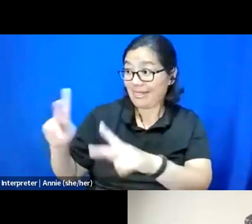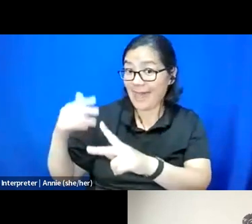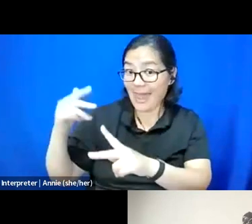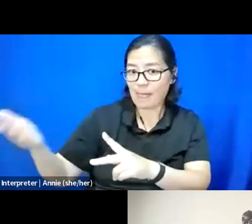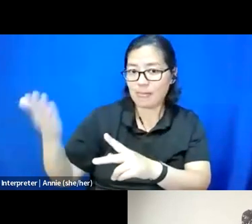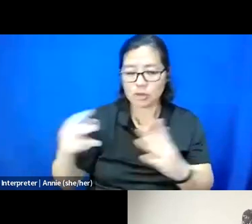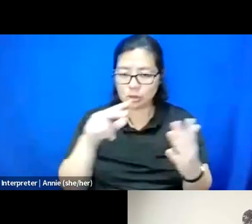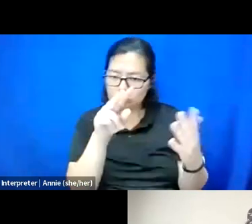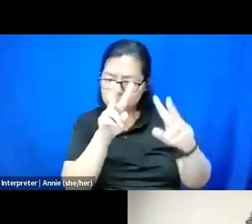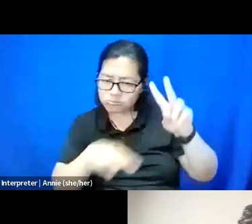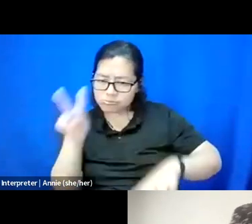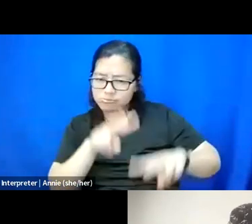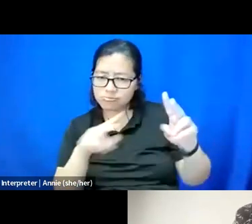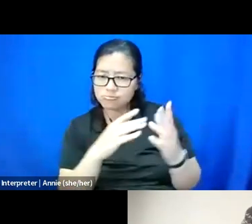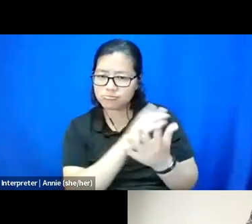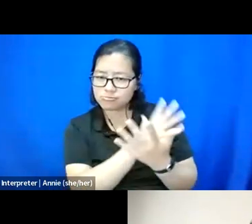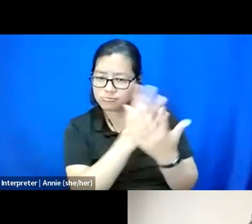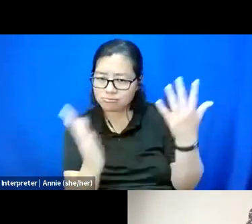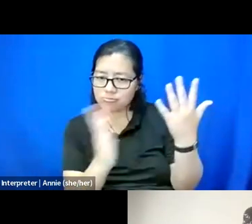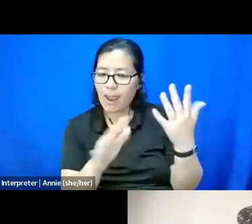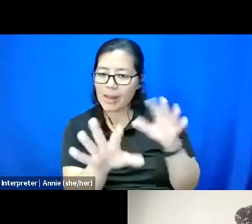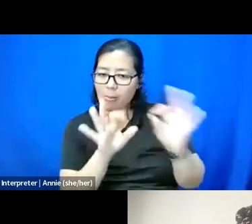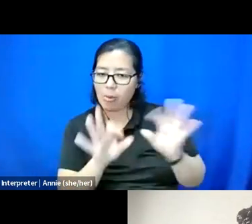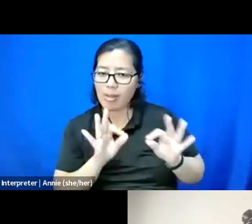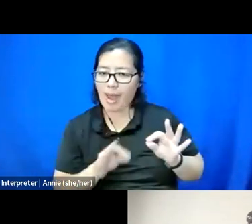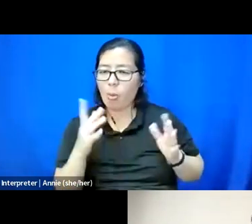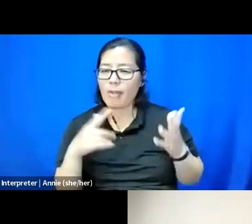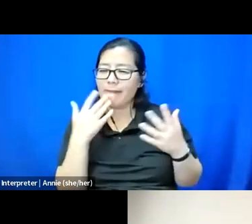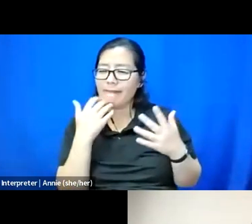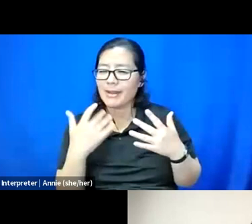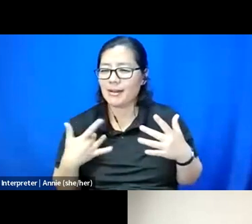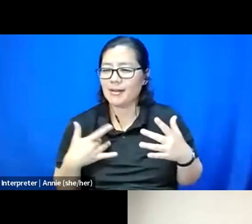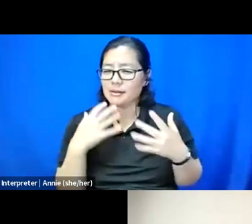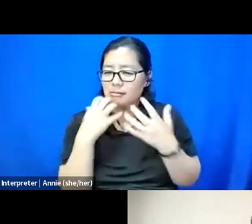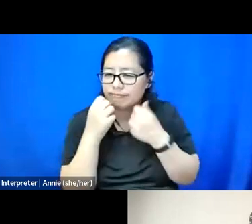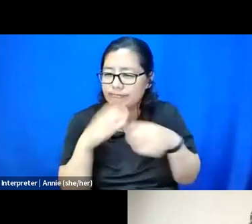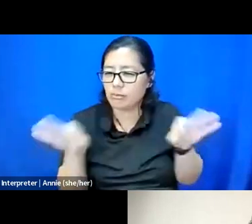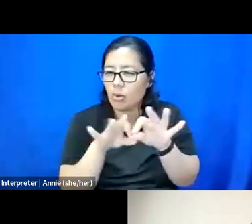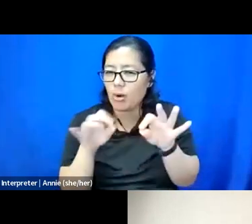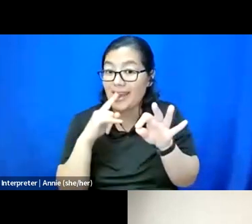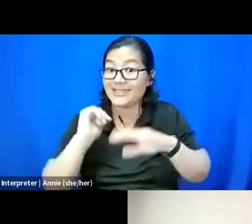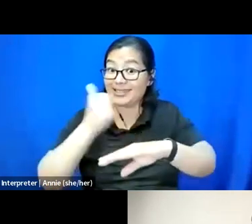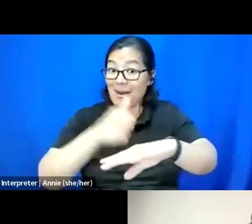And now, we're going to put that into a program and stick it on a loop. And like, what emerges for you when you hear your own words come back